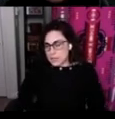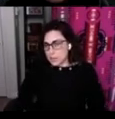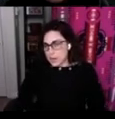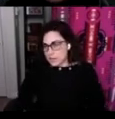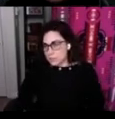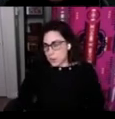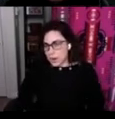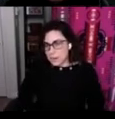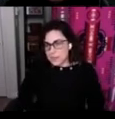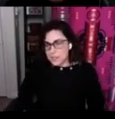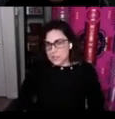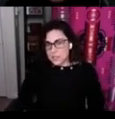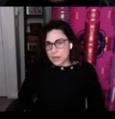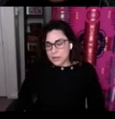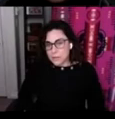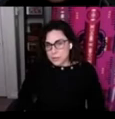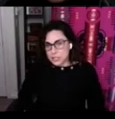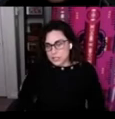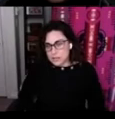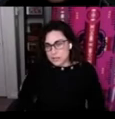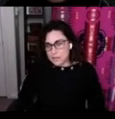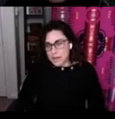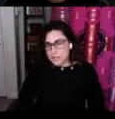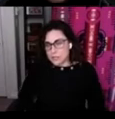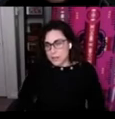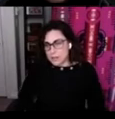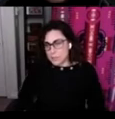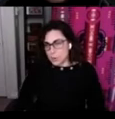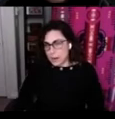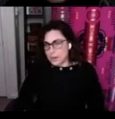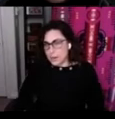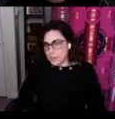apprentice program and this is not their first year they've actually run this program a couple of